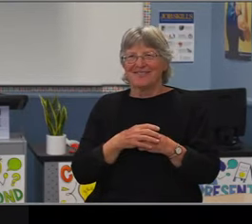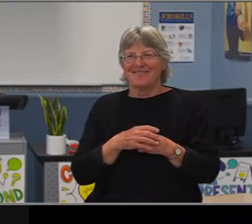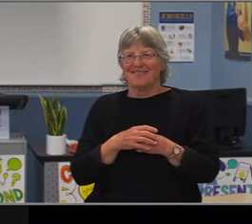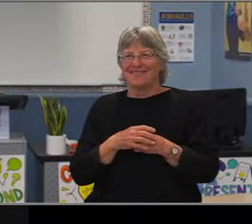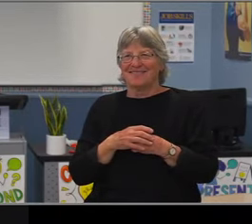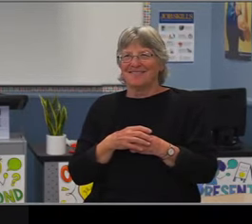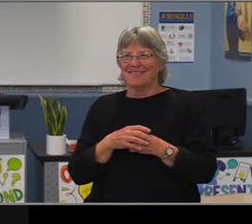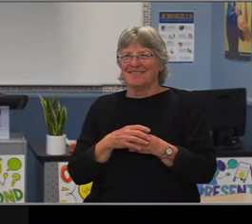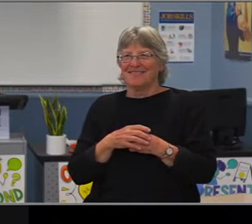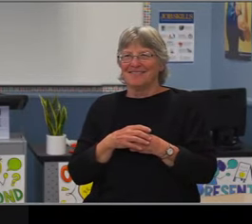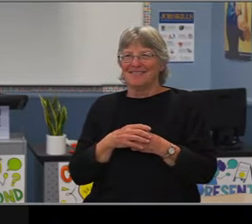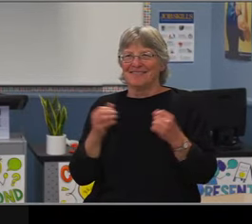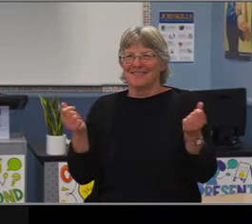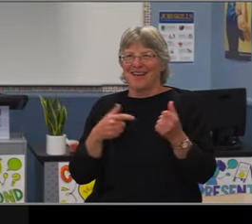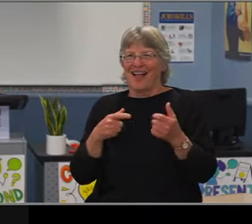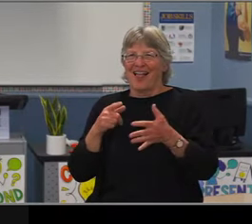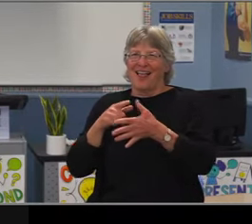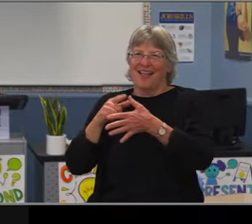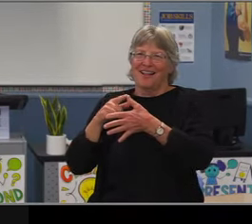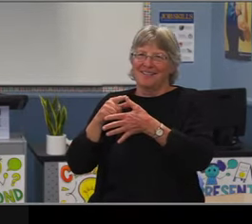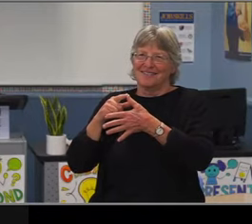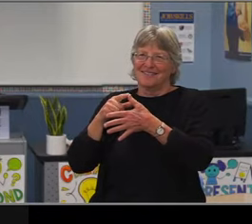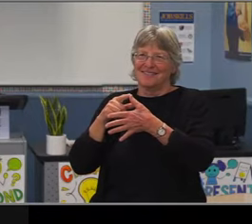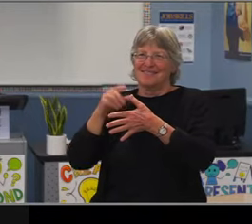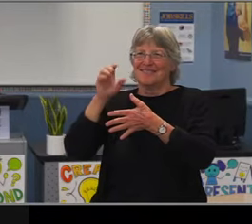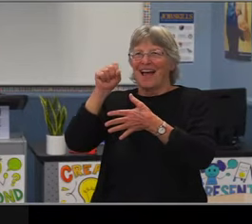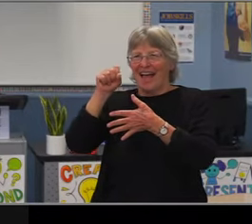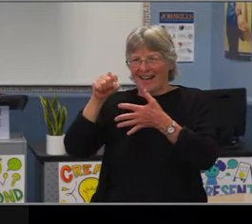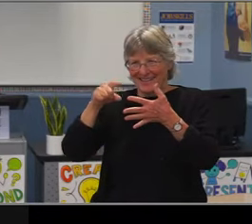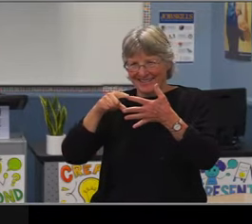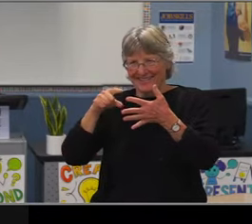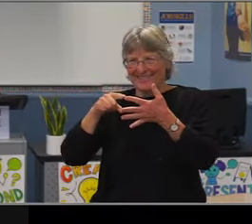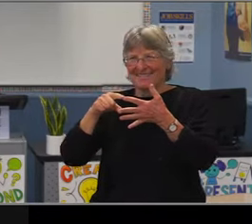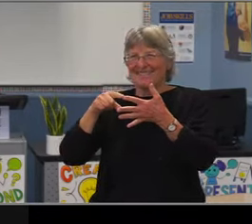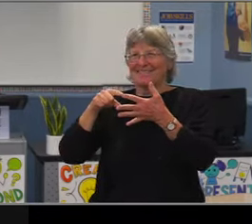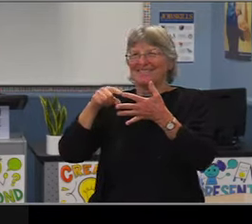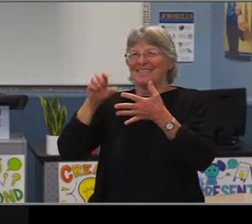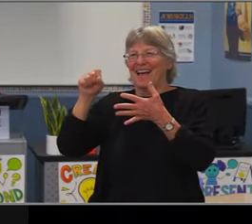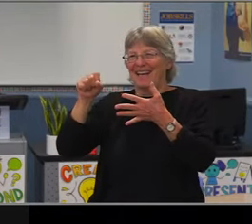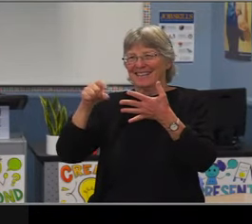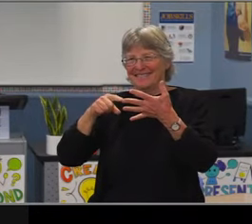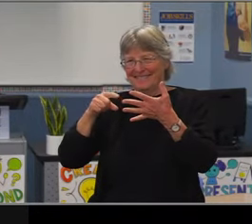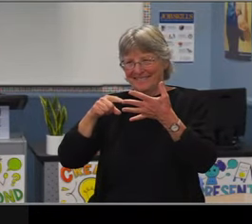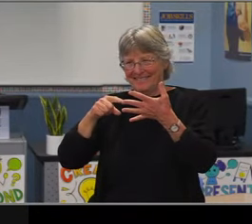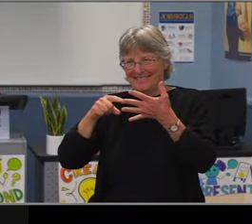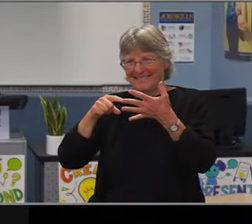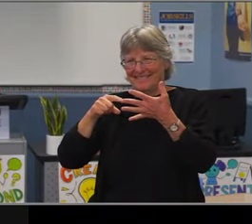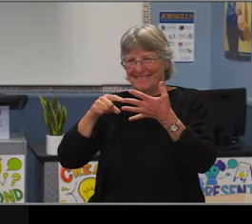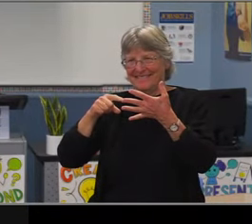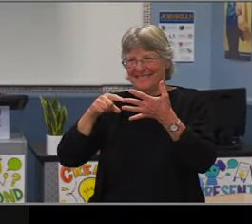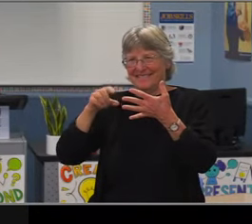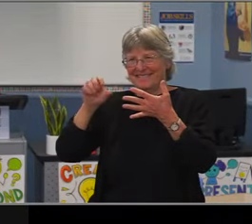on the school of education studies board of advisors, you have shaped policy and informed thinking of beings,